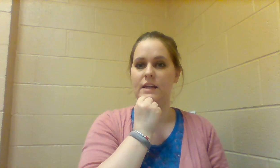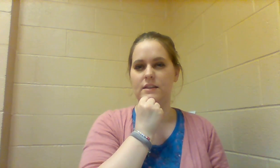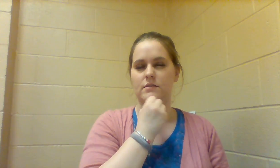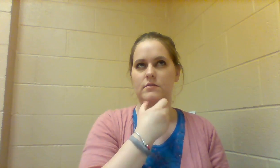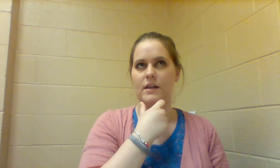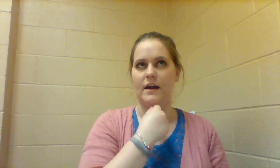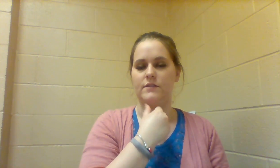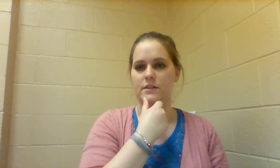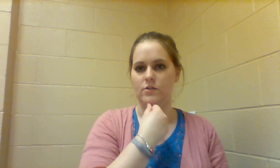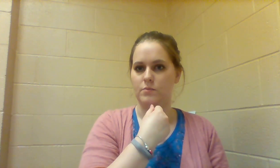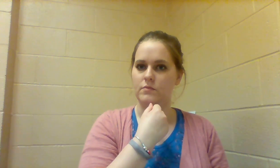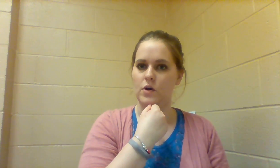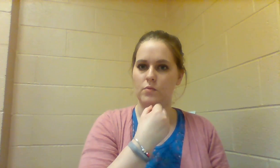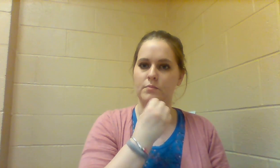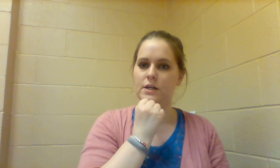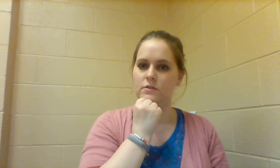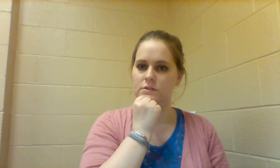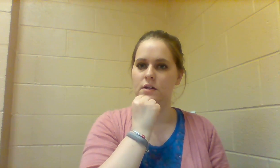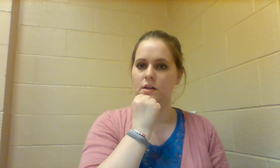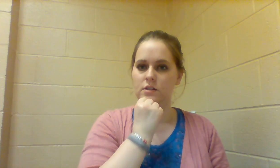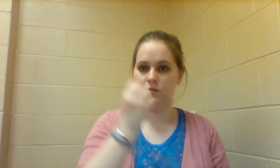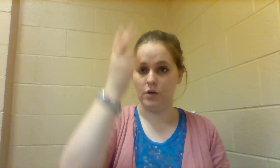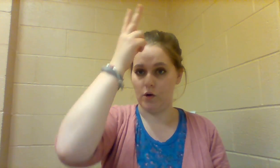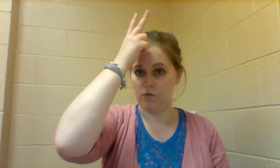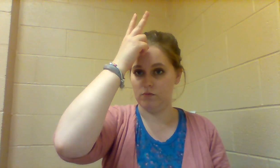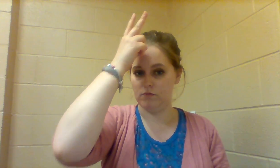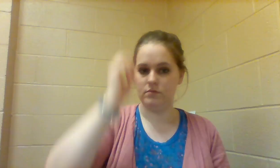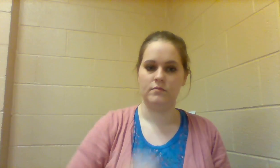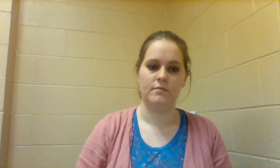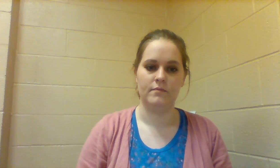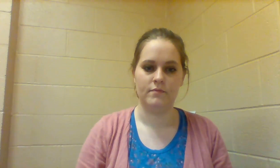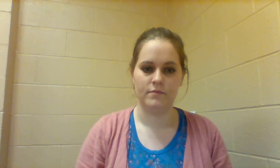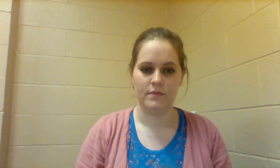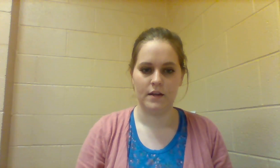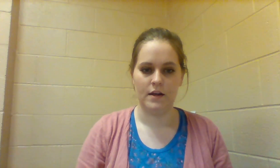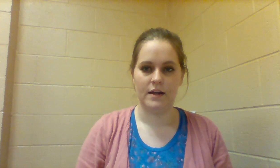so like they have the little goat beard so GOAT